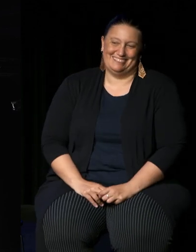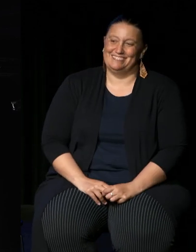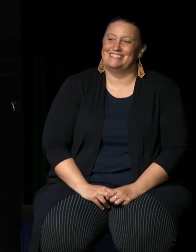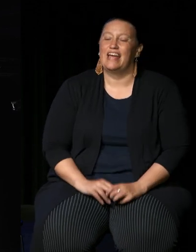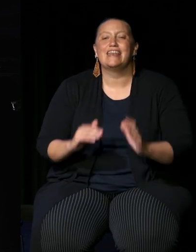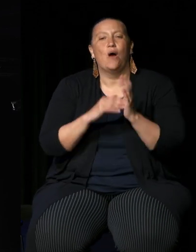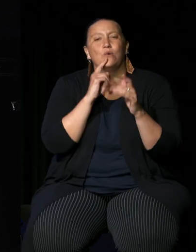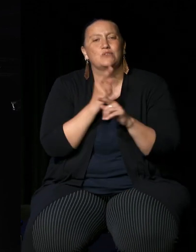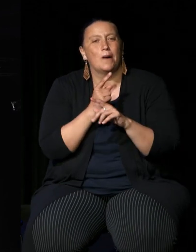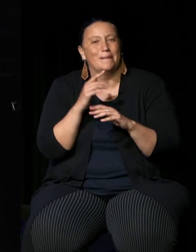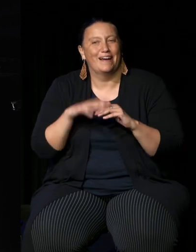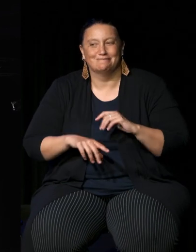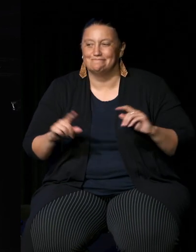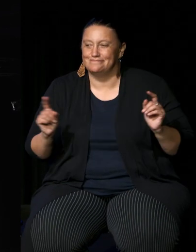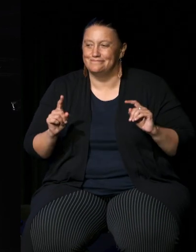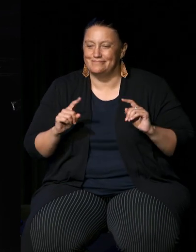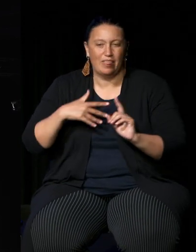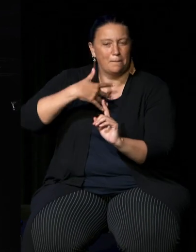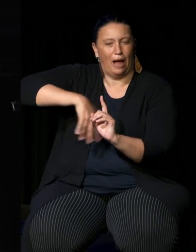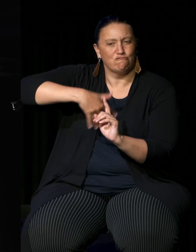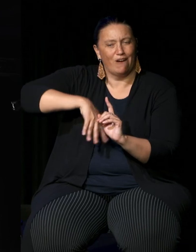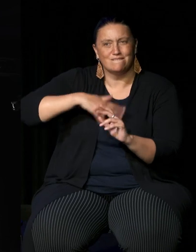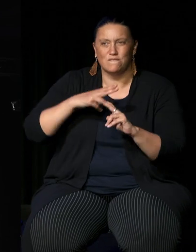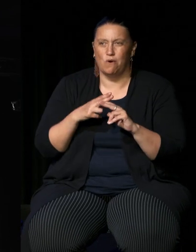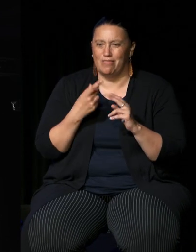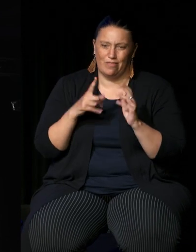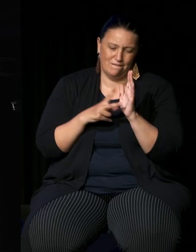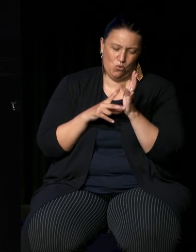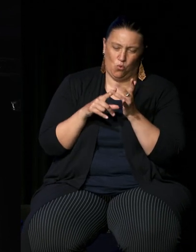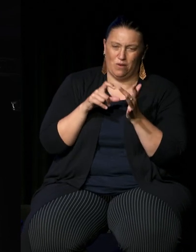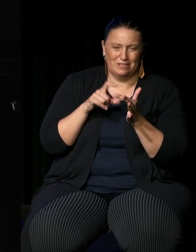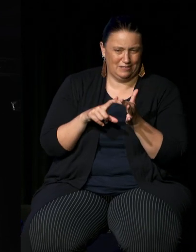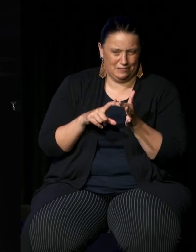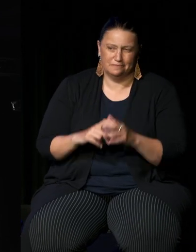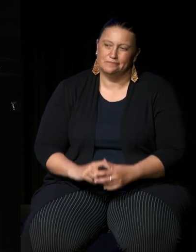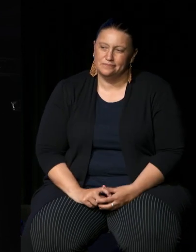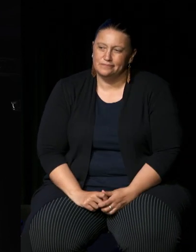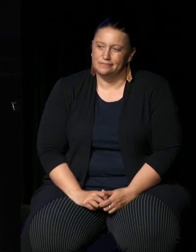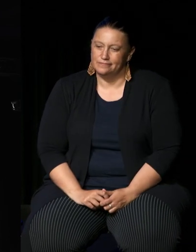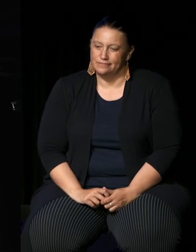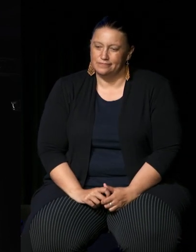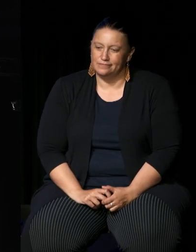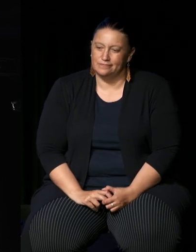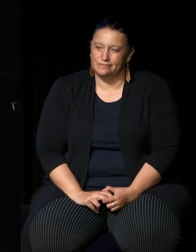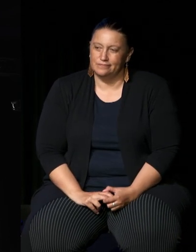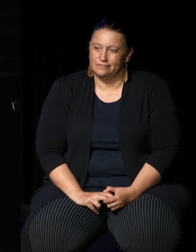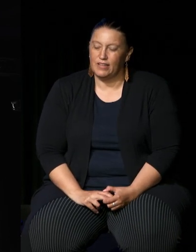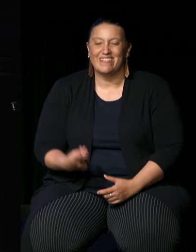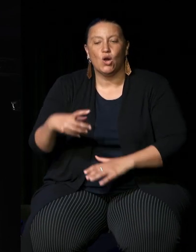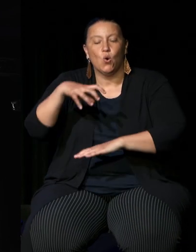about uh the background the background behind the voice and indeed the at the Uluru statement now